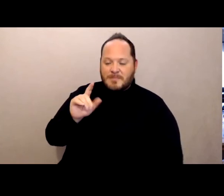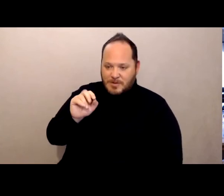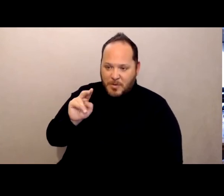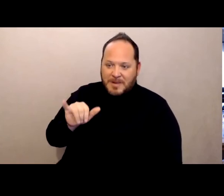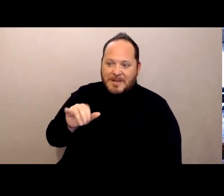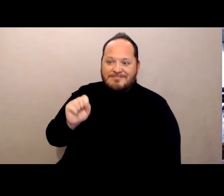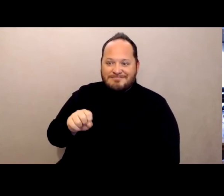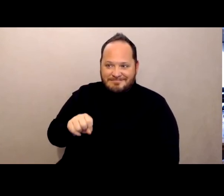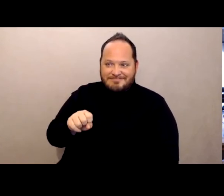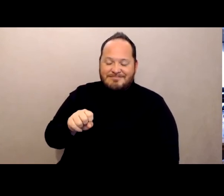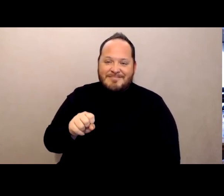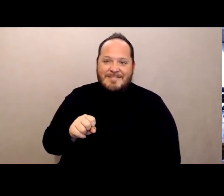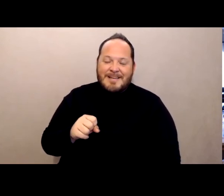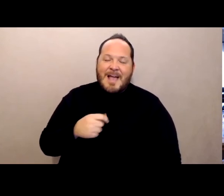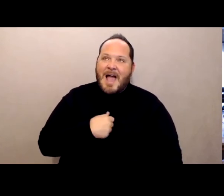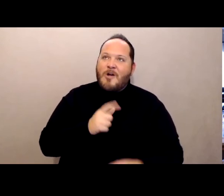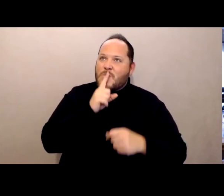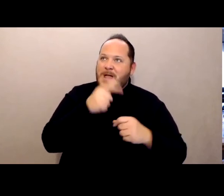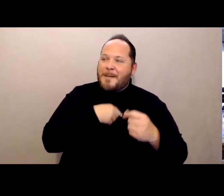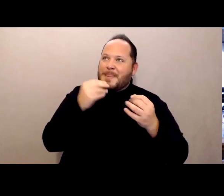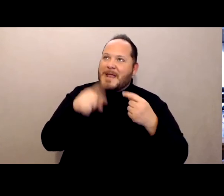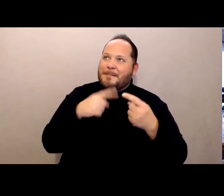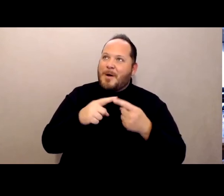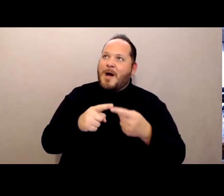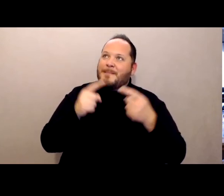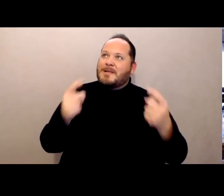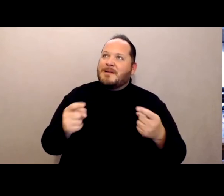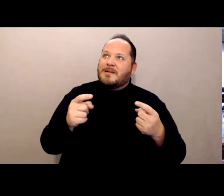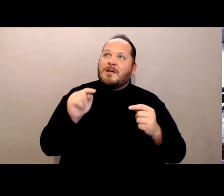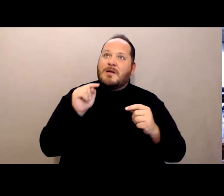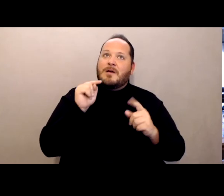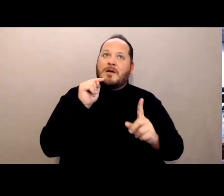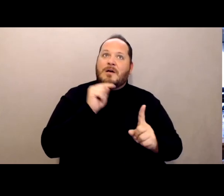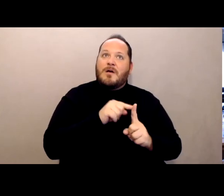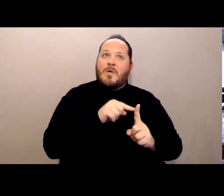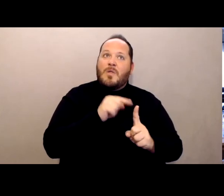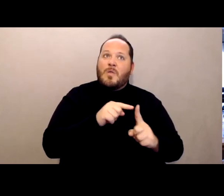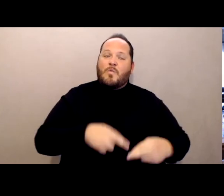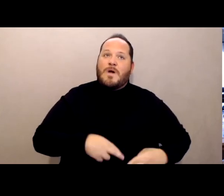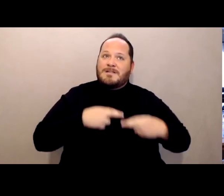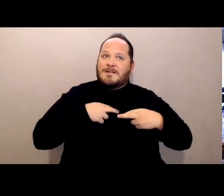You probably don't want your unvaccinated residents anywhere near the unvaccinated staff